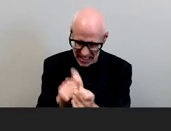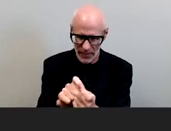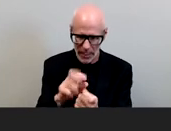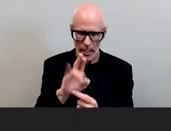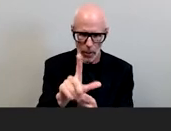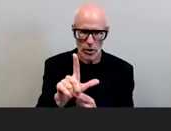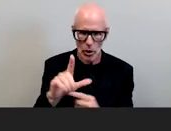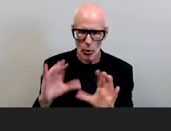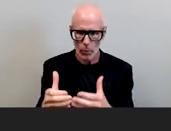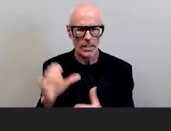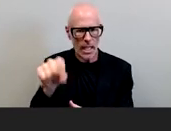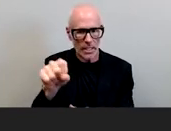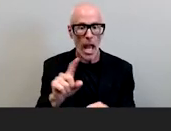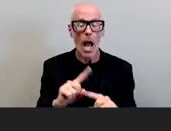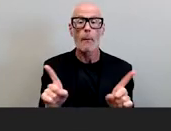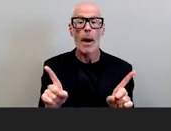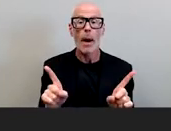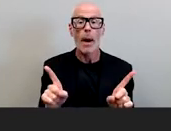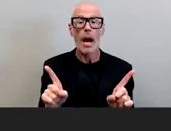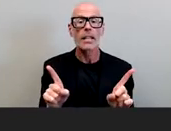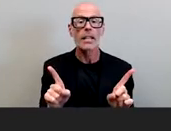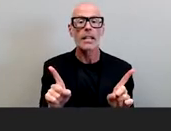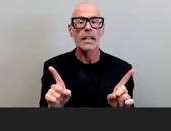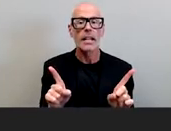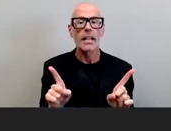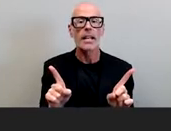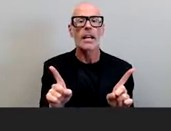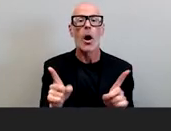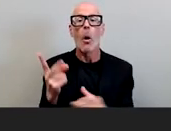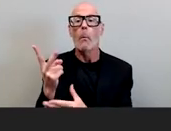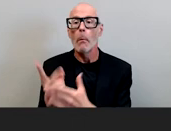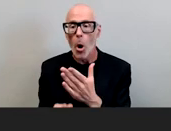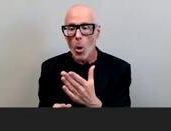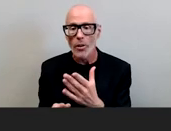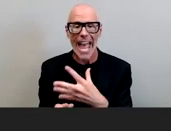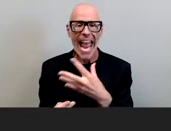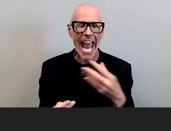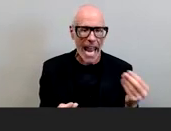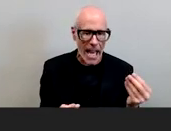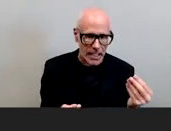huge proponent but what i'm calling for here is a both and teaching and learning strategy